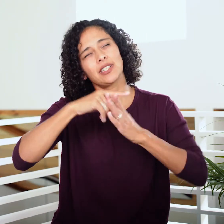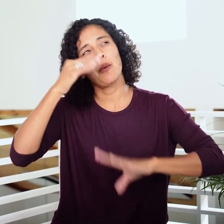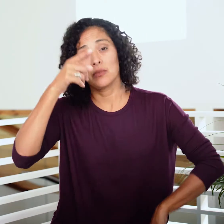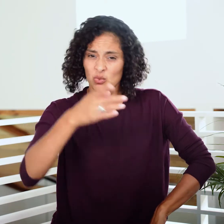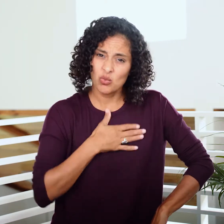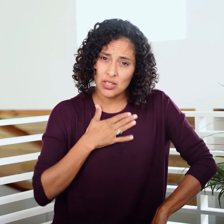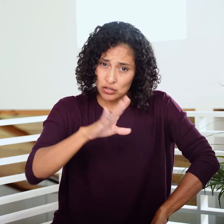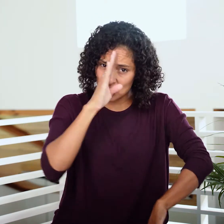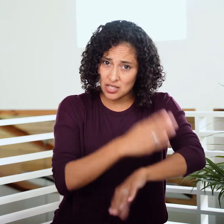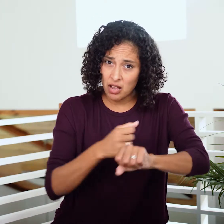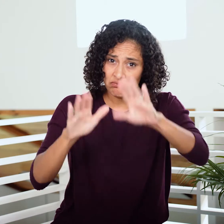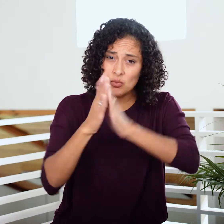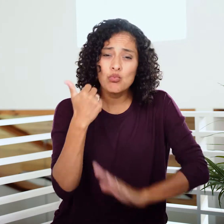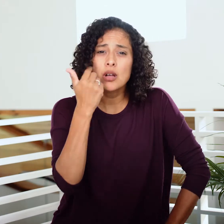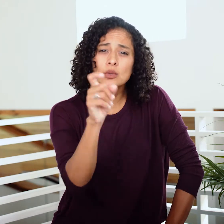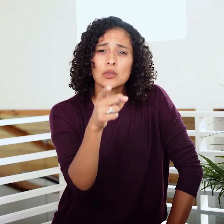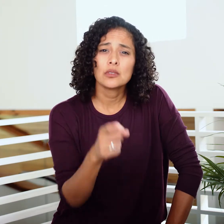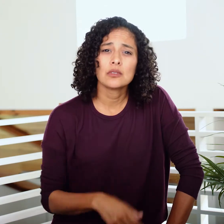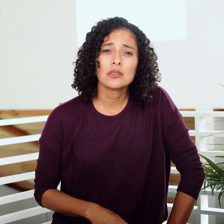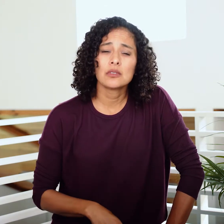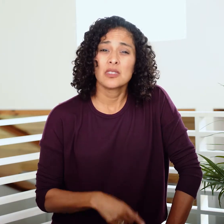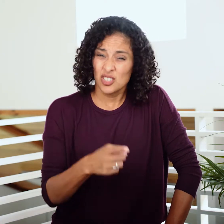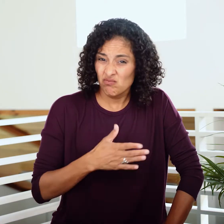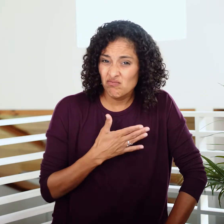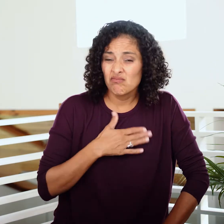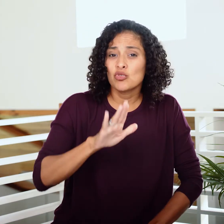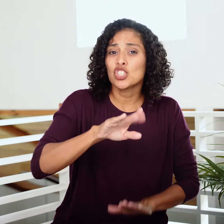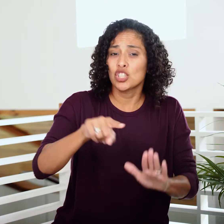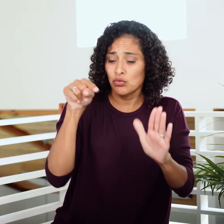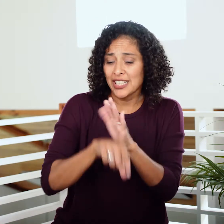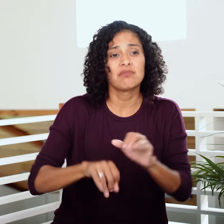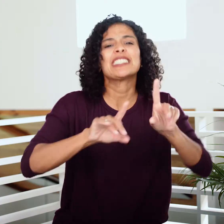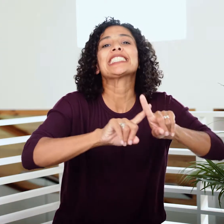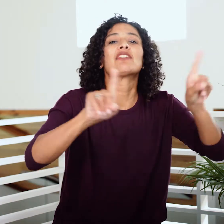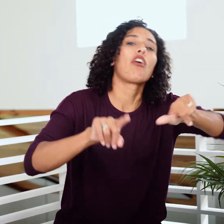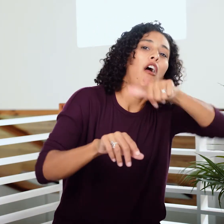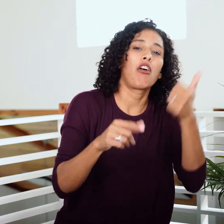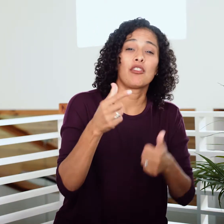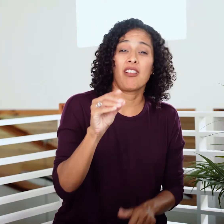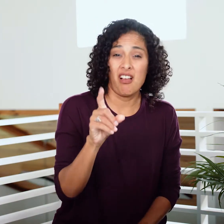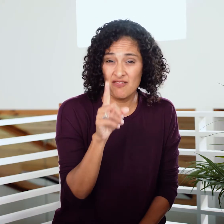For instance, could you make your son a prostitute? Could you sacrifice your children to a different false god?